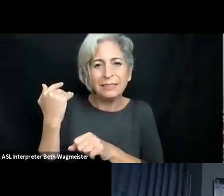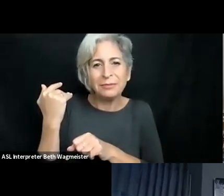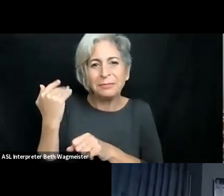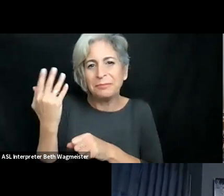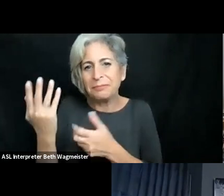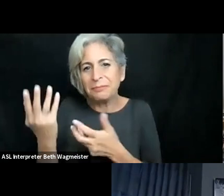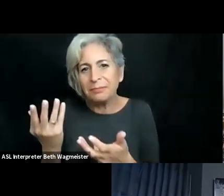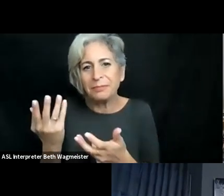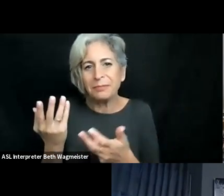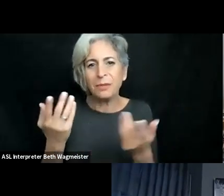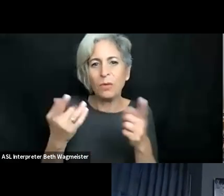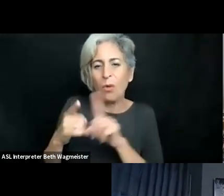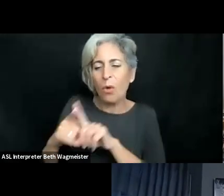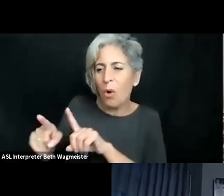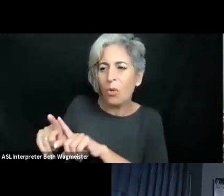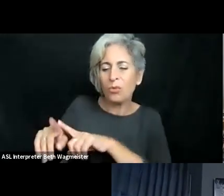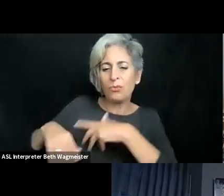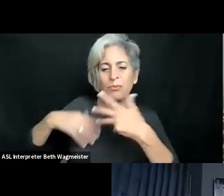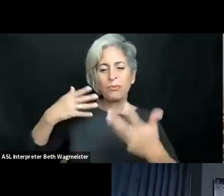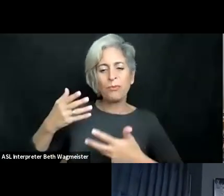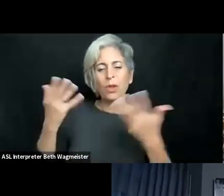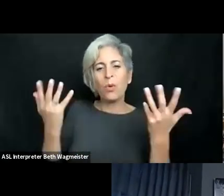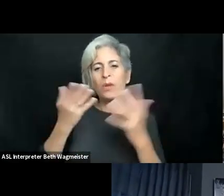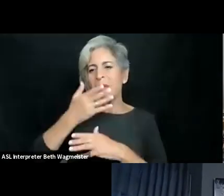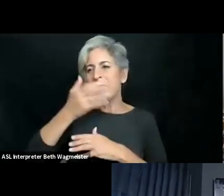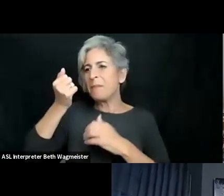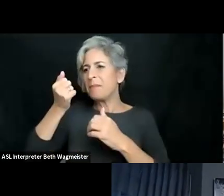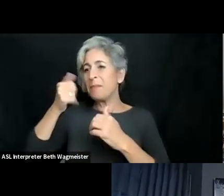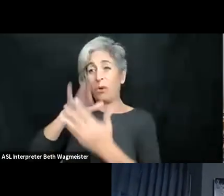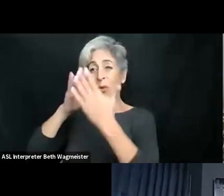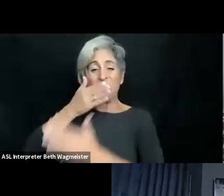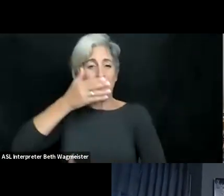about any inspire references you have